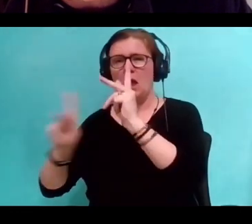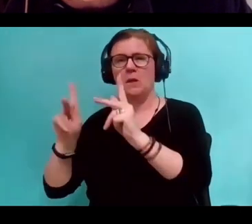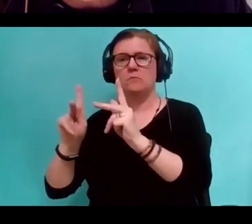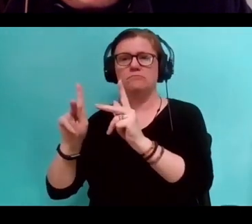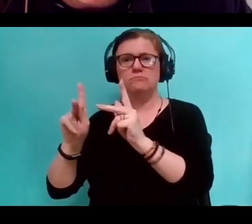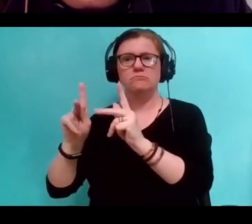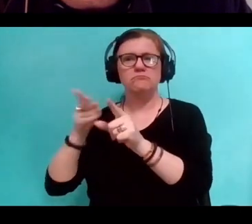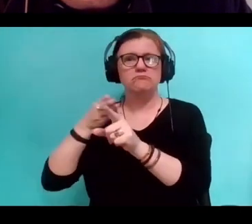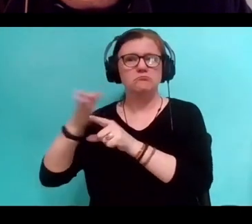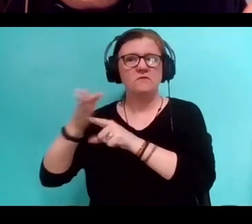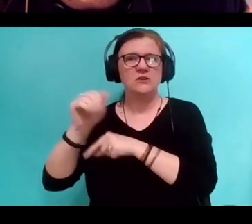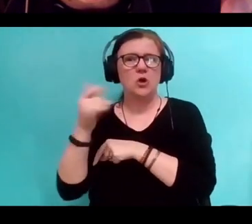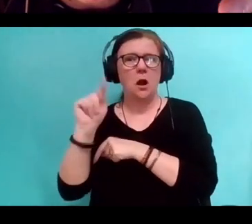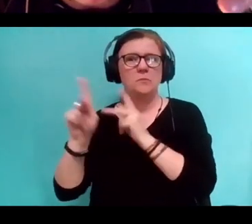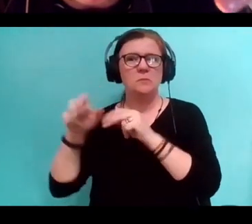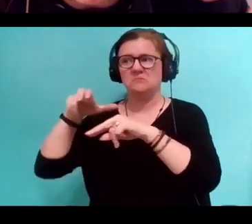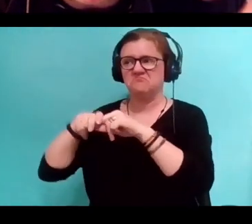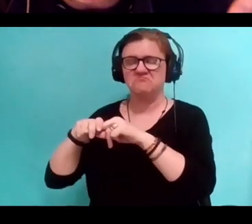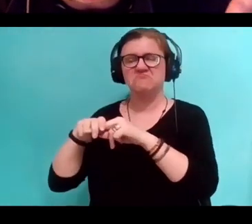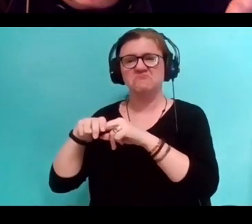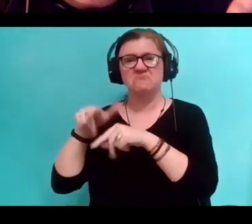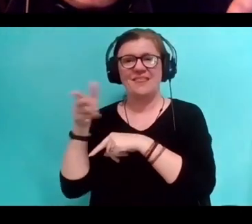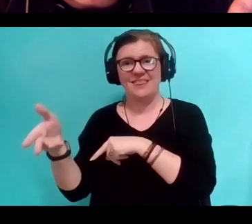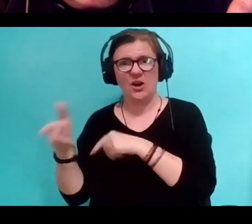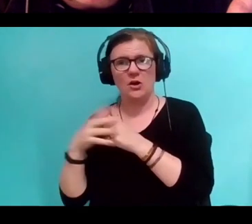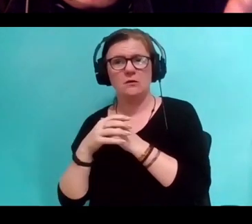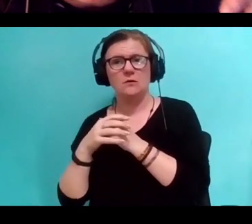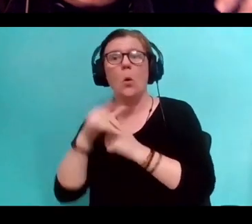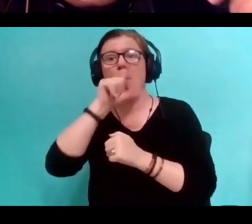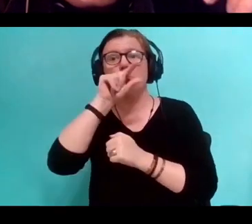And yeah, they take mussels from the docks,